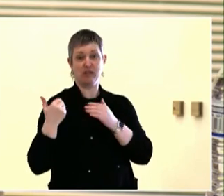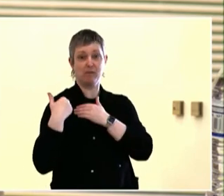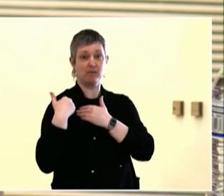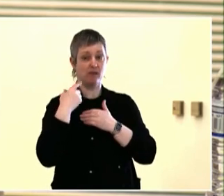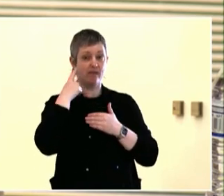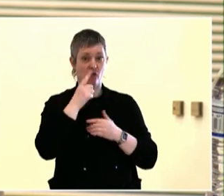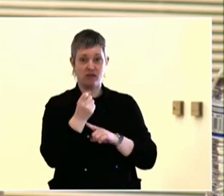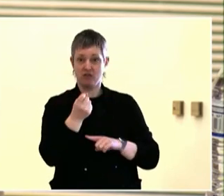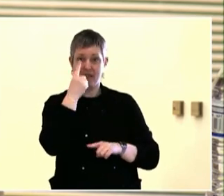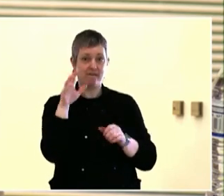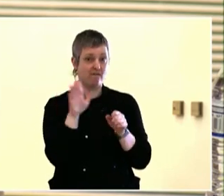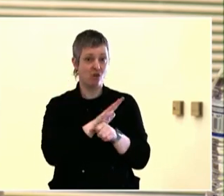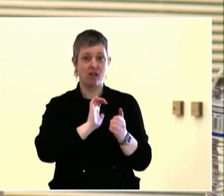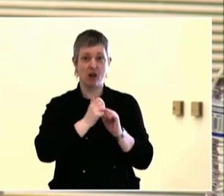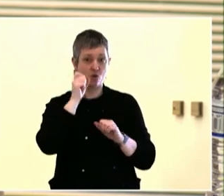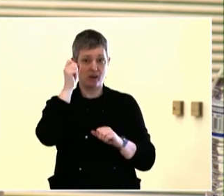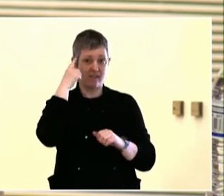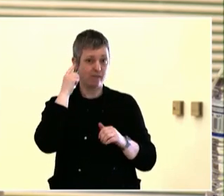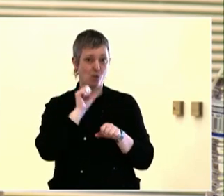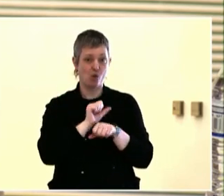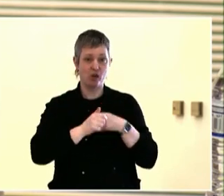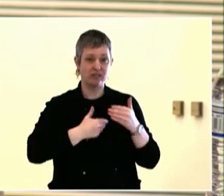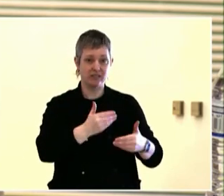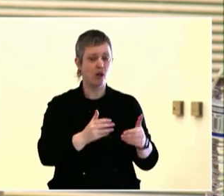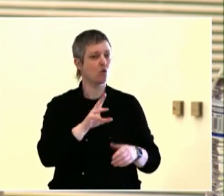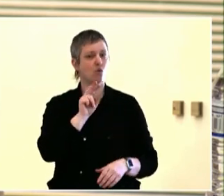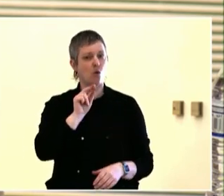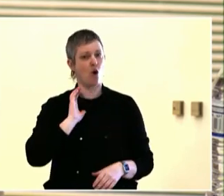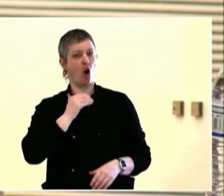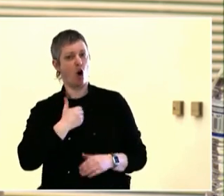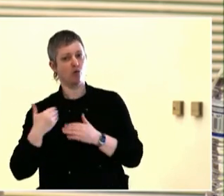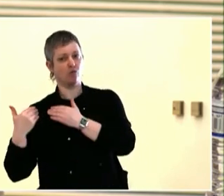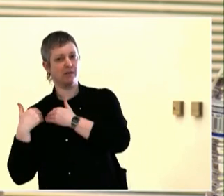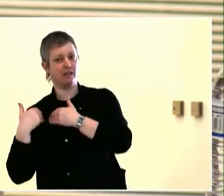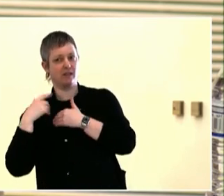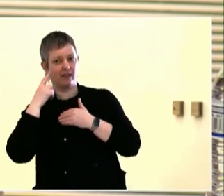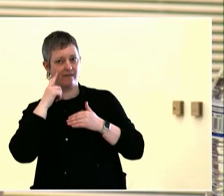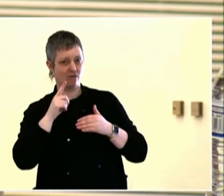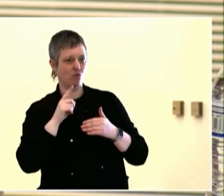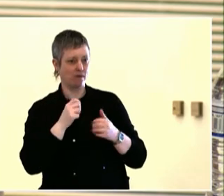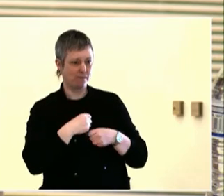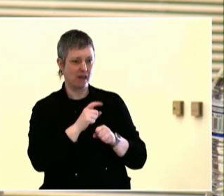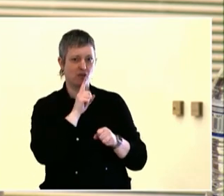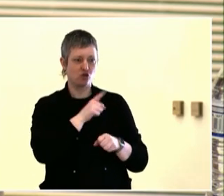Over the summer, I'll be moving to Seattle, so I'll be joining you in the Pacific Northwest to